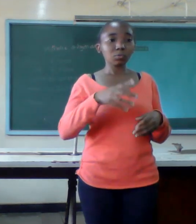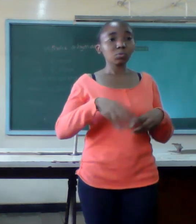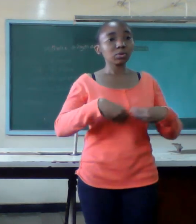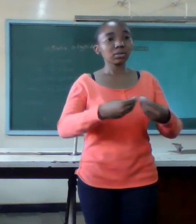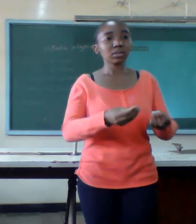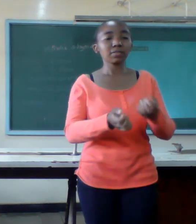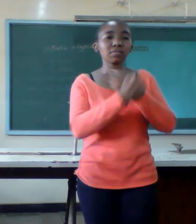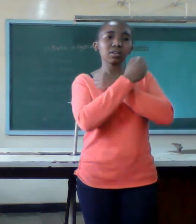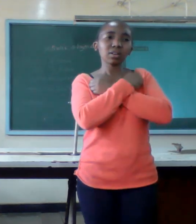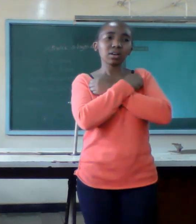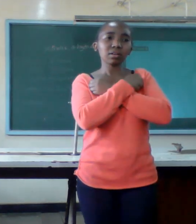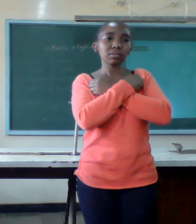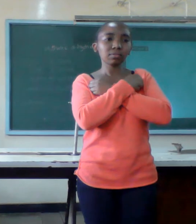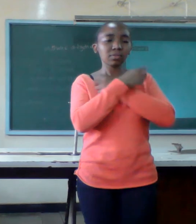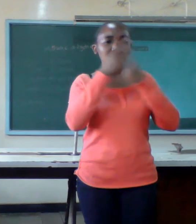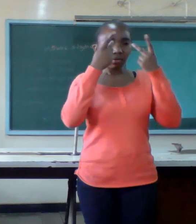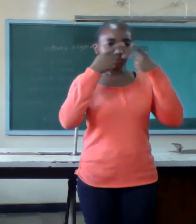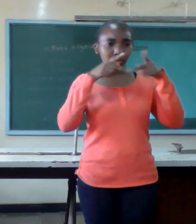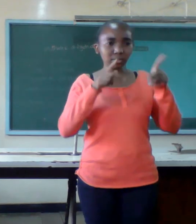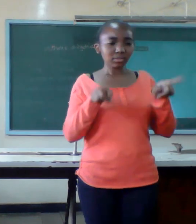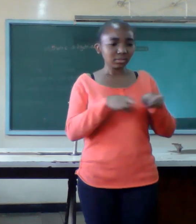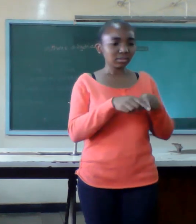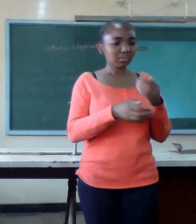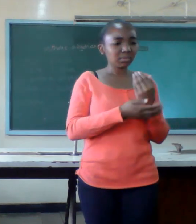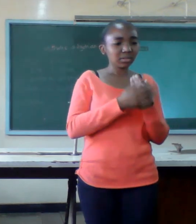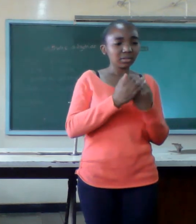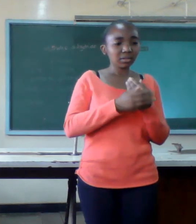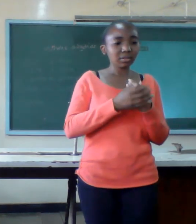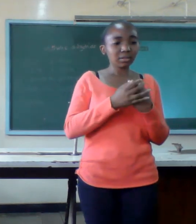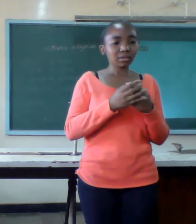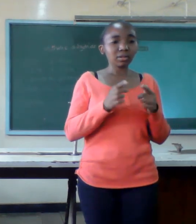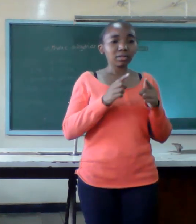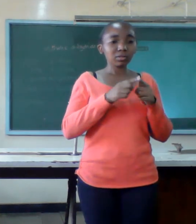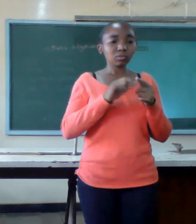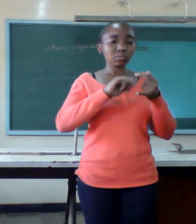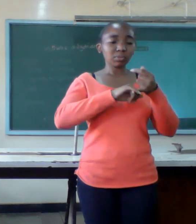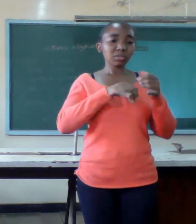peace and care into your marriage you are not a candidate of a principle